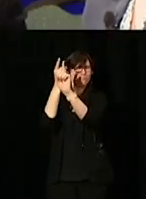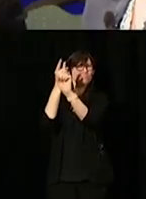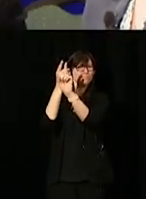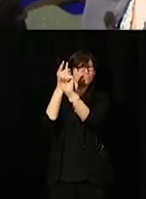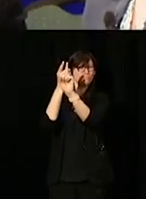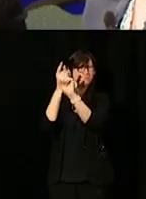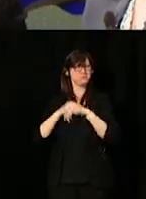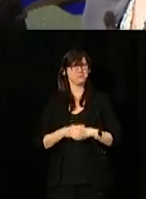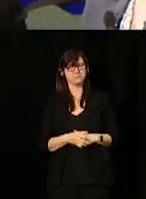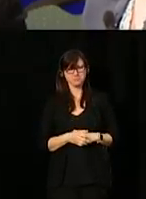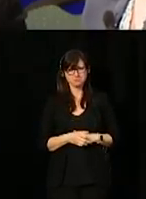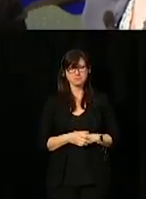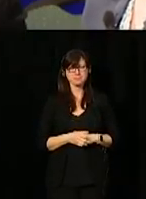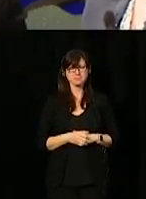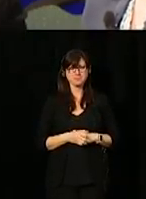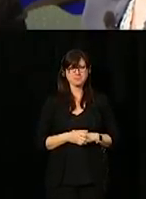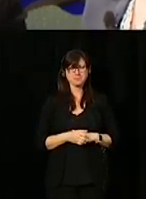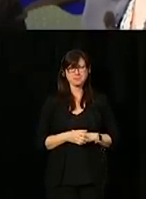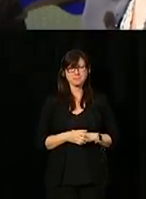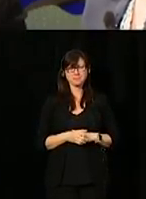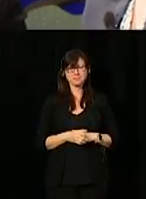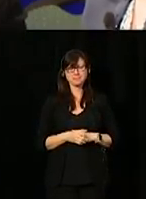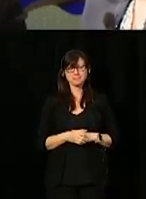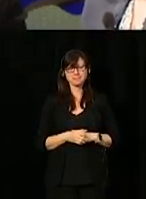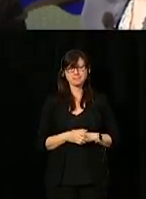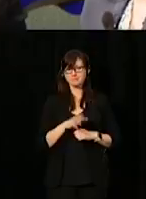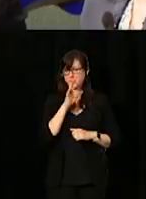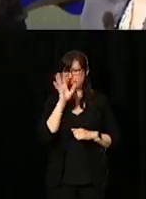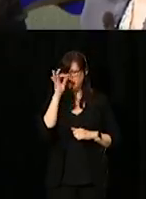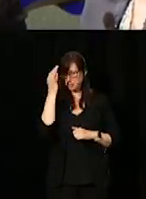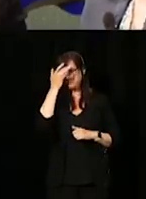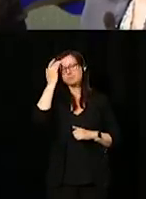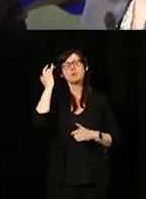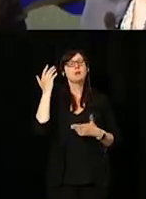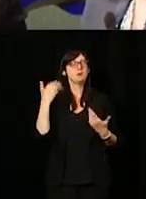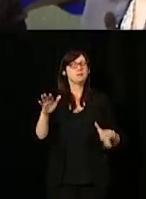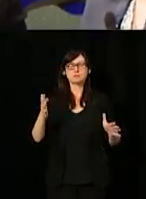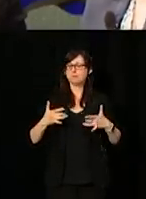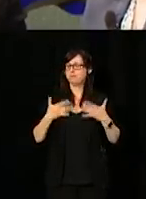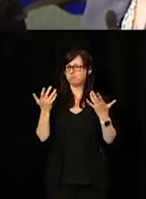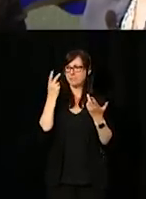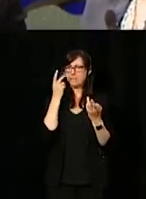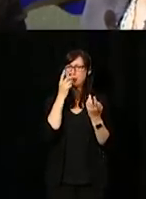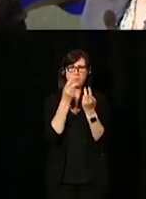[Speaking in French] [Translator:] So, I'm delighted to be involved here today.